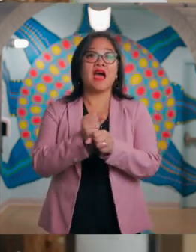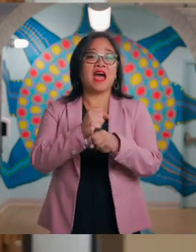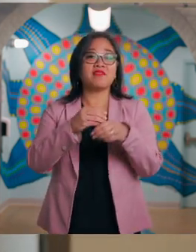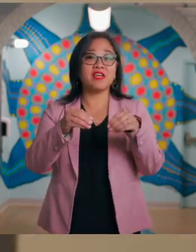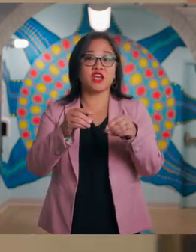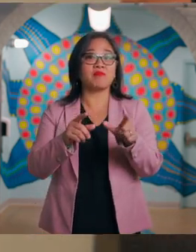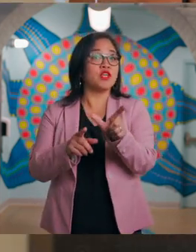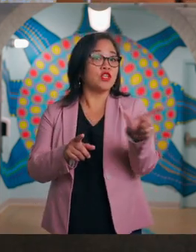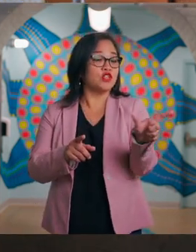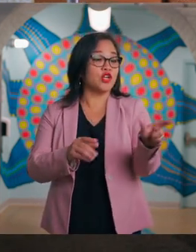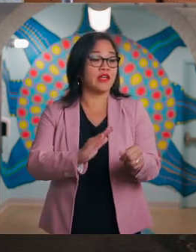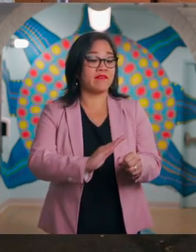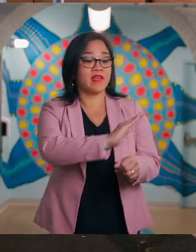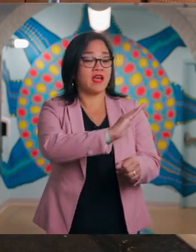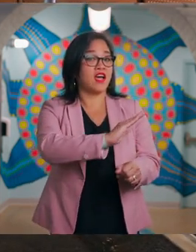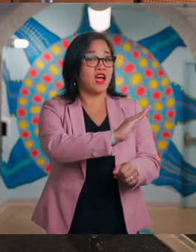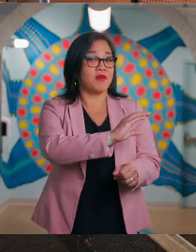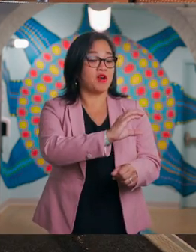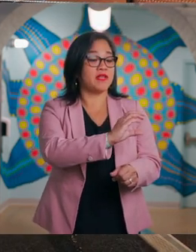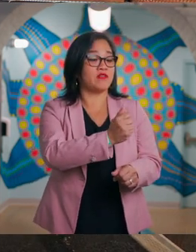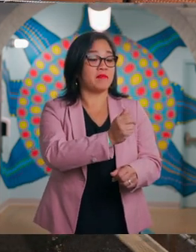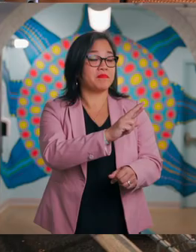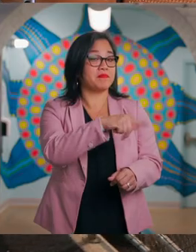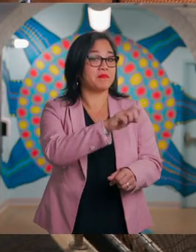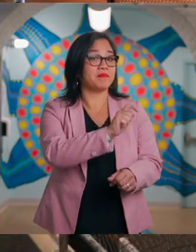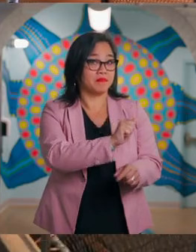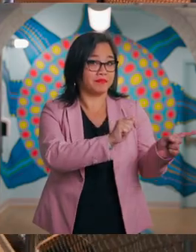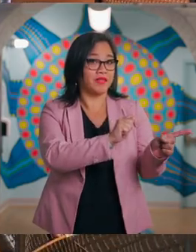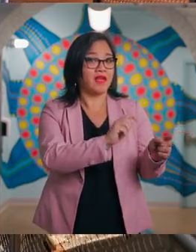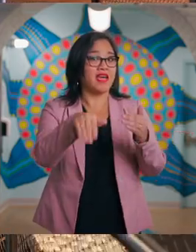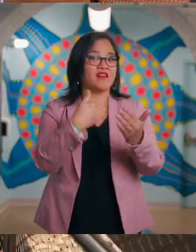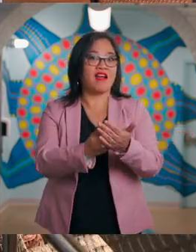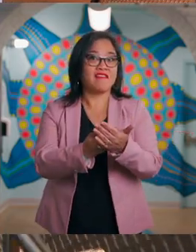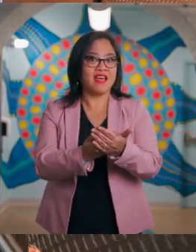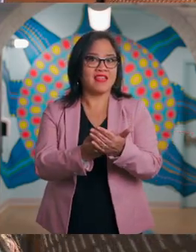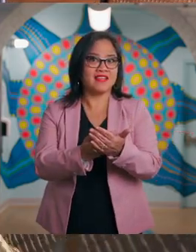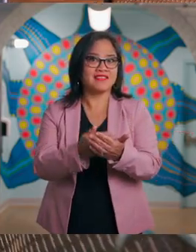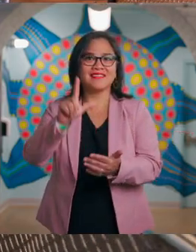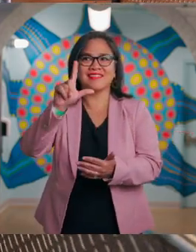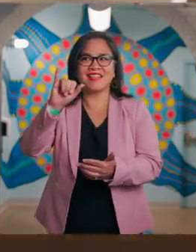Out of Makeshop you turn left up a carpeted ramp and arrive at the Limb Bender on your right.